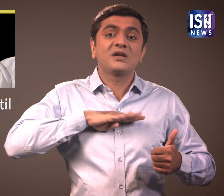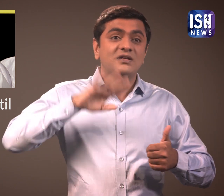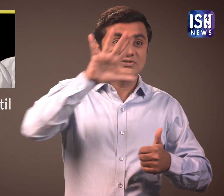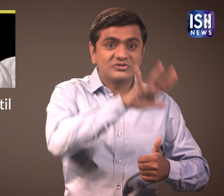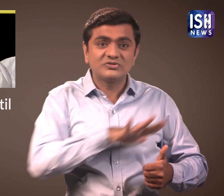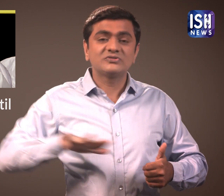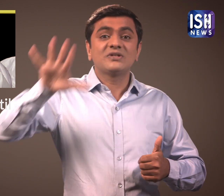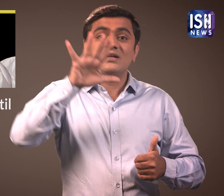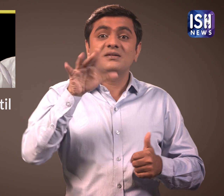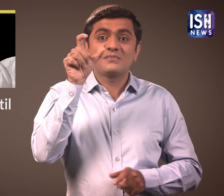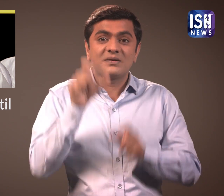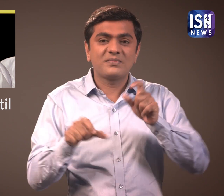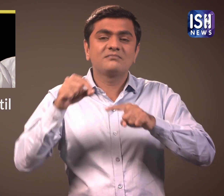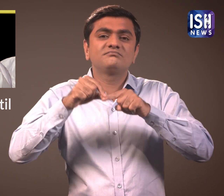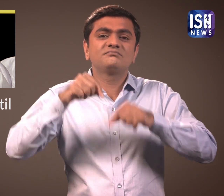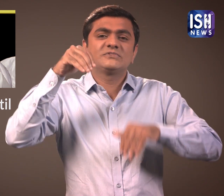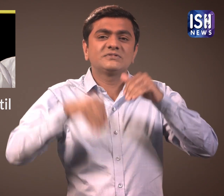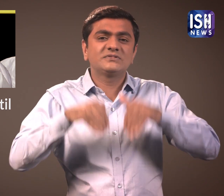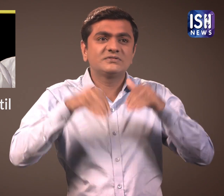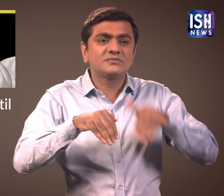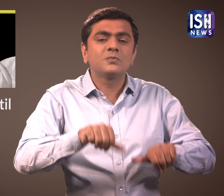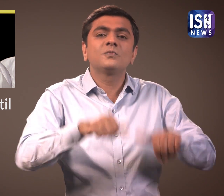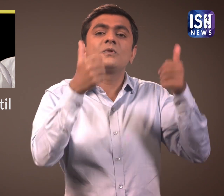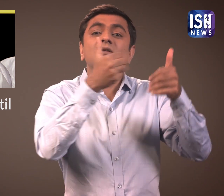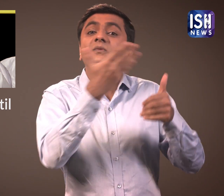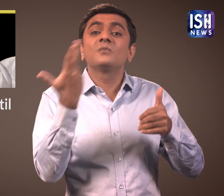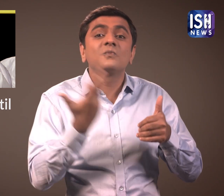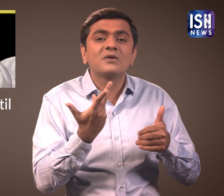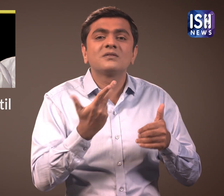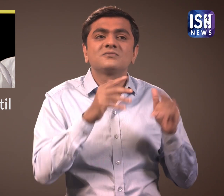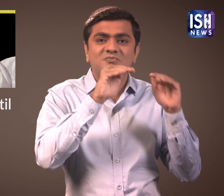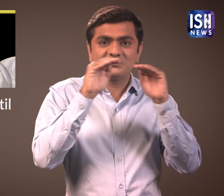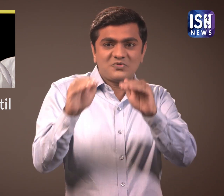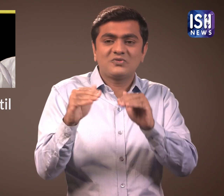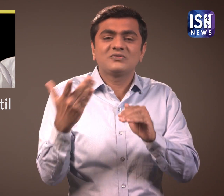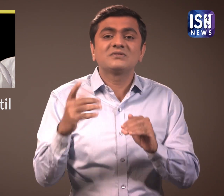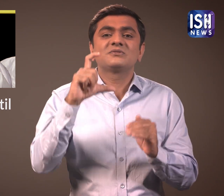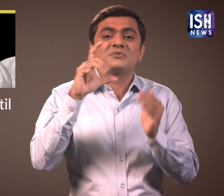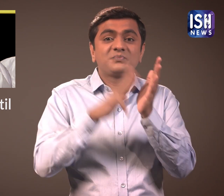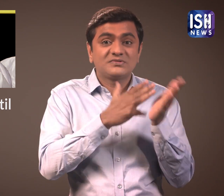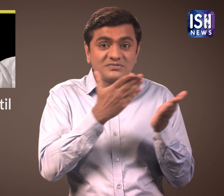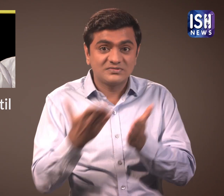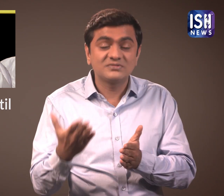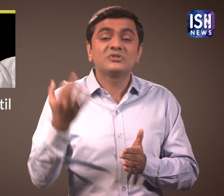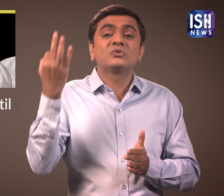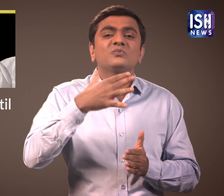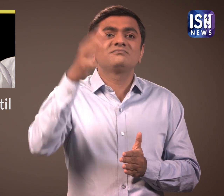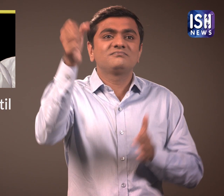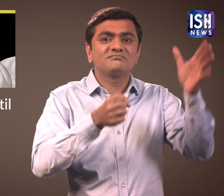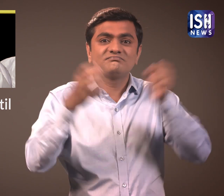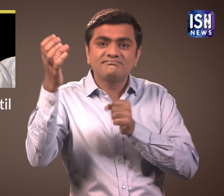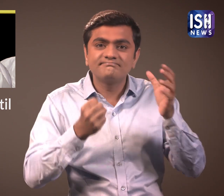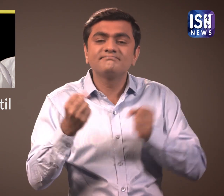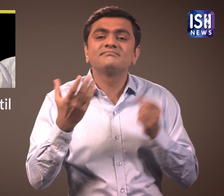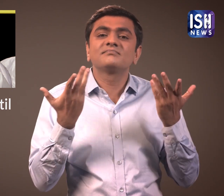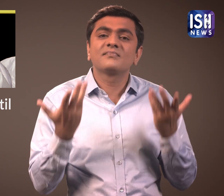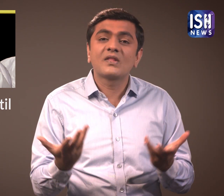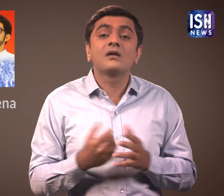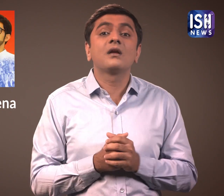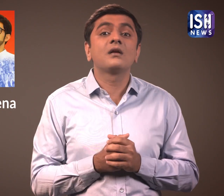The people of Maharashtra voted for them to support them in electing the new CM and government officials.